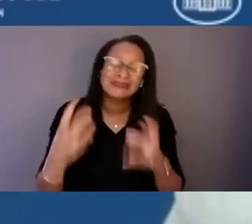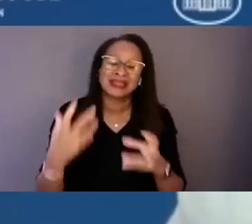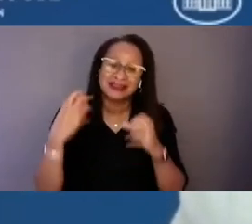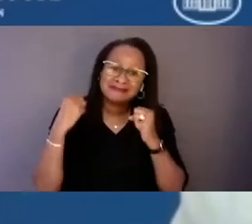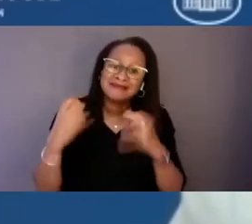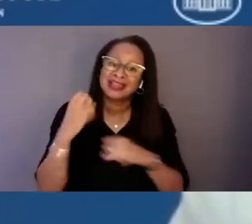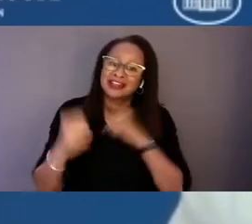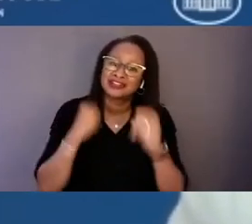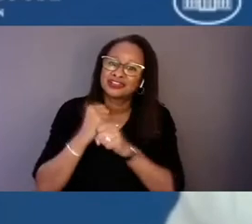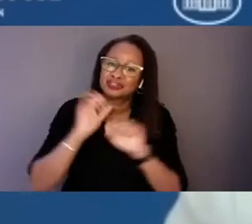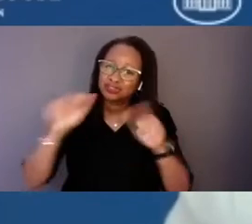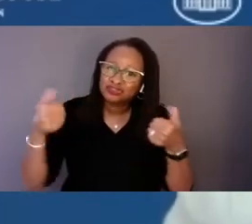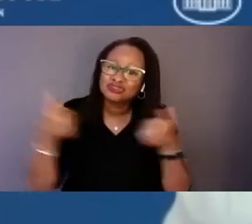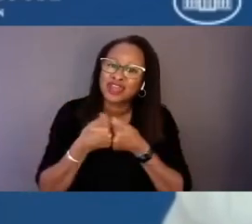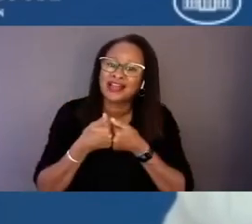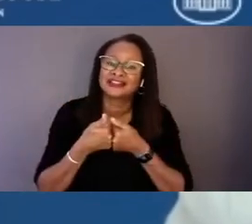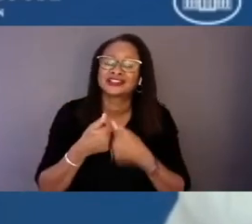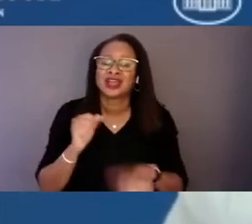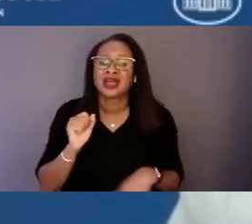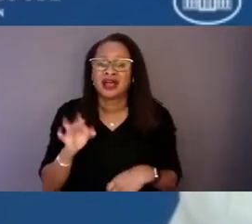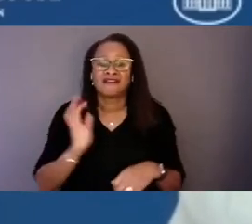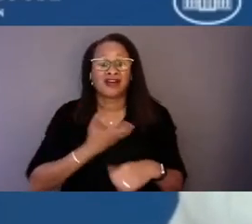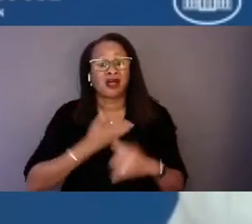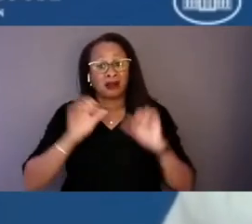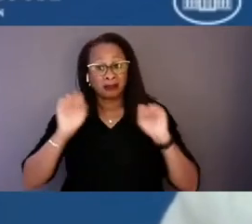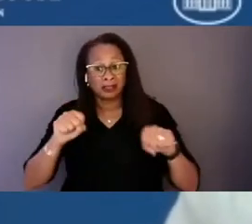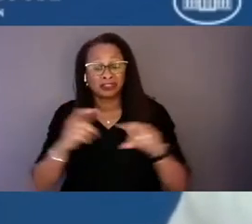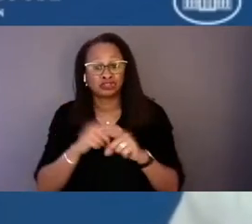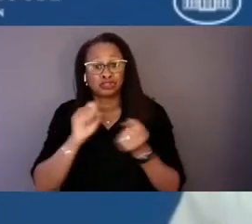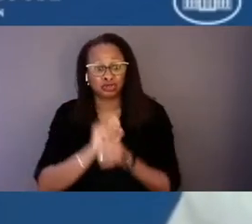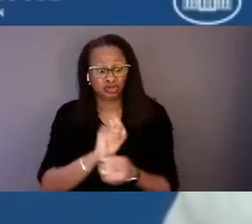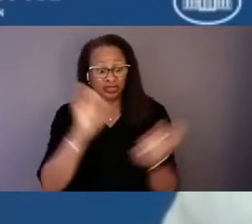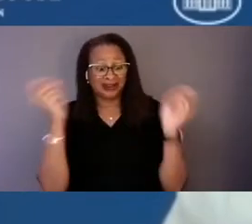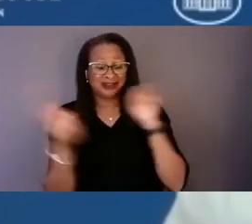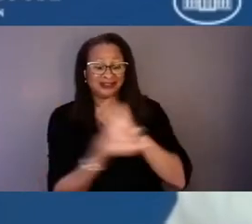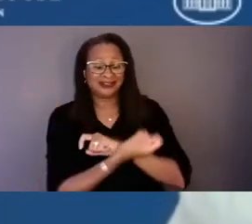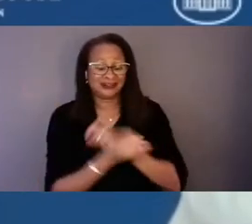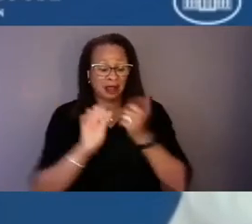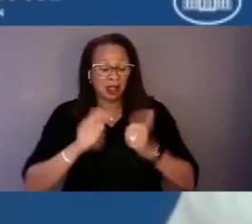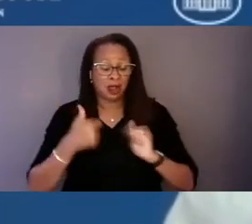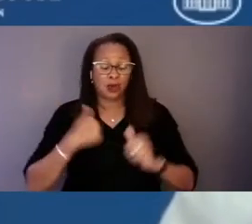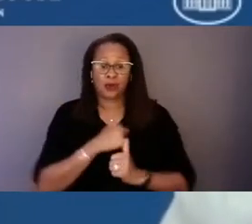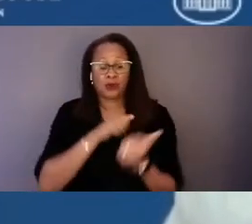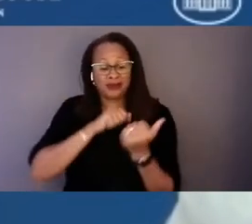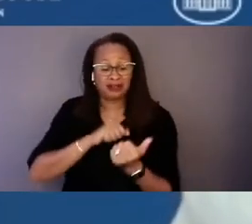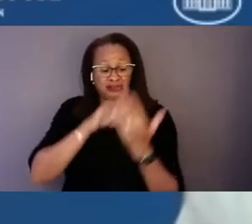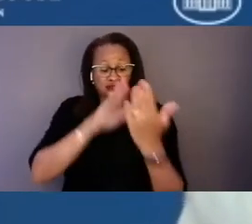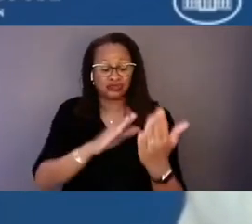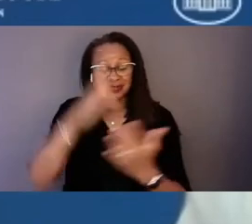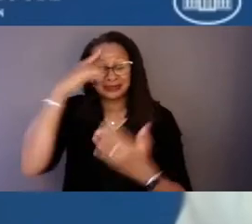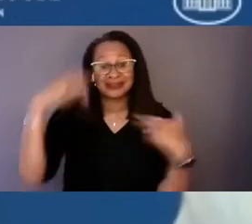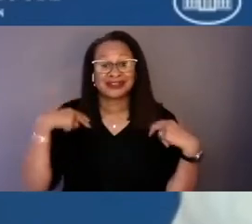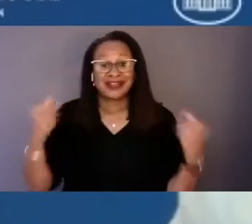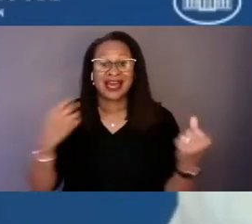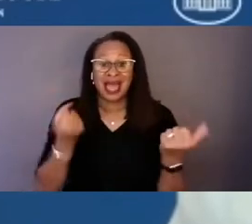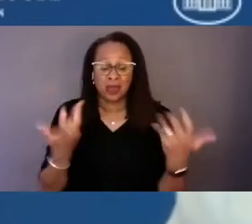in terms of our ability to transform how we address mental health, how we integrate mental health and substance use services